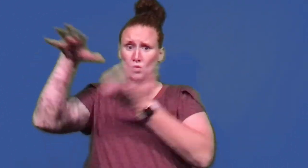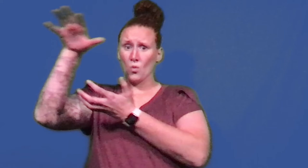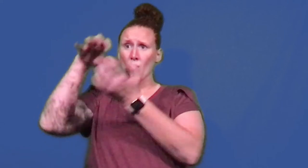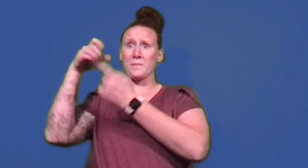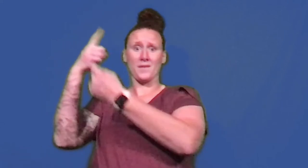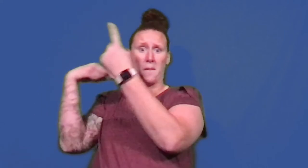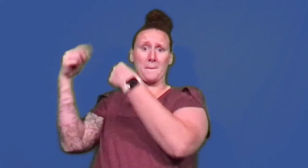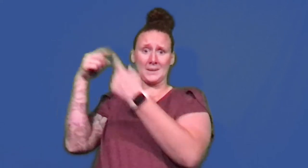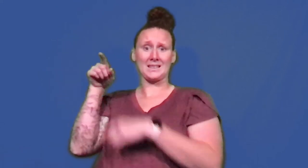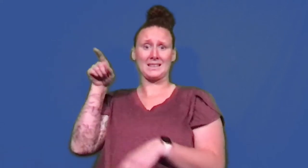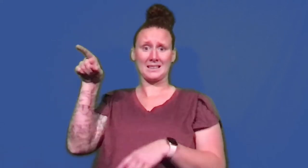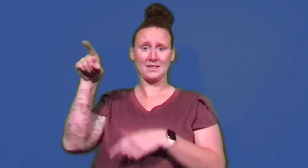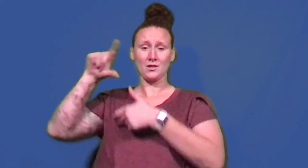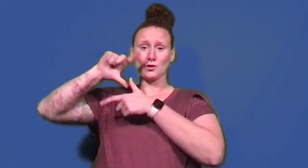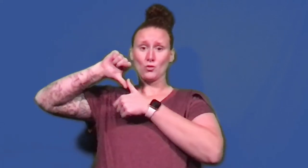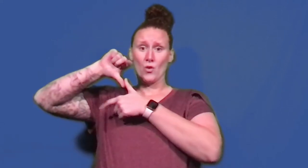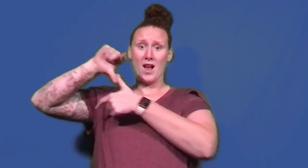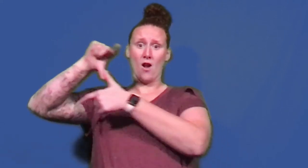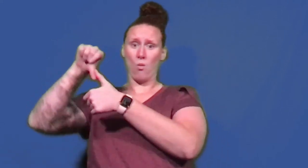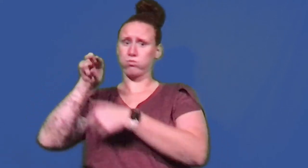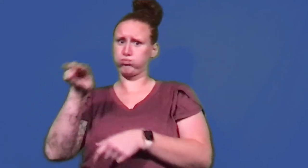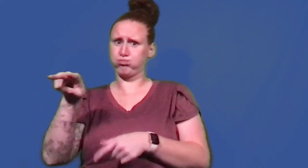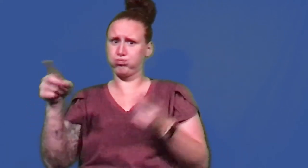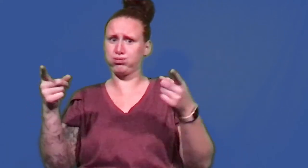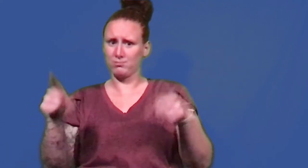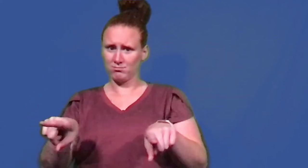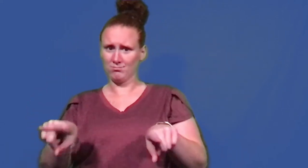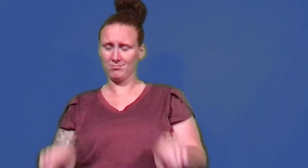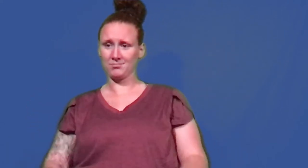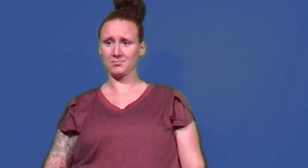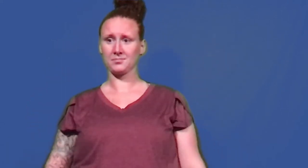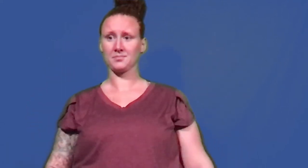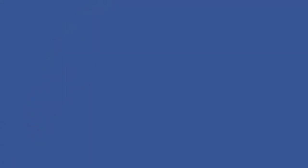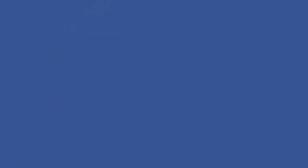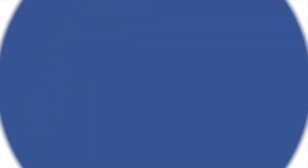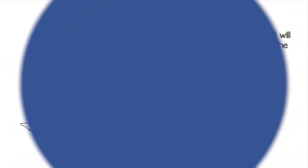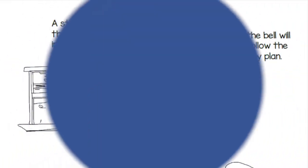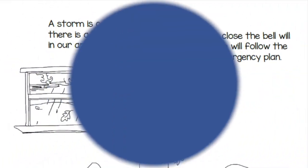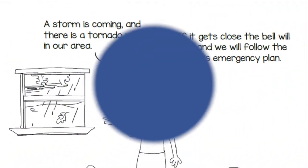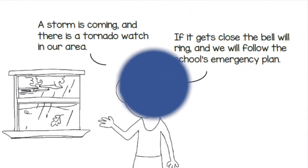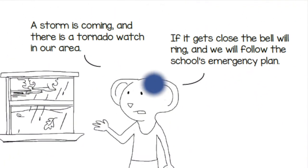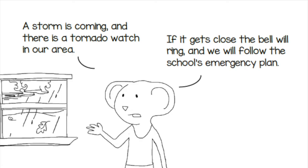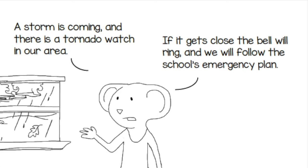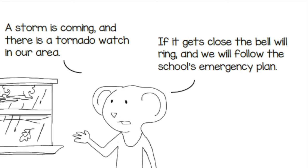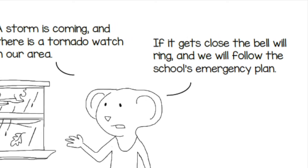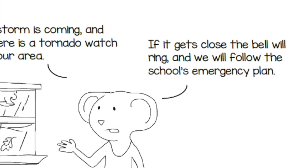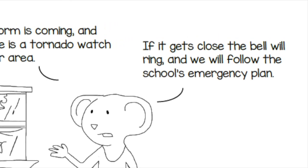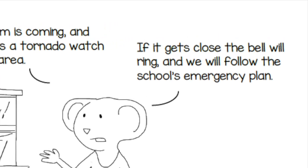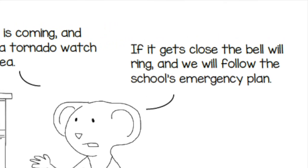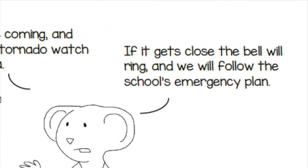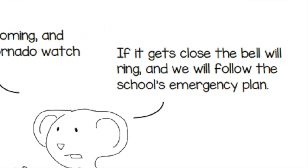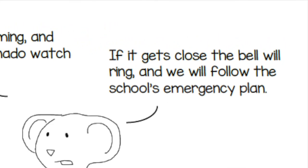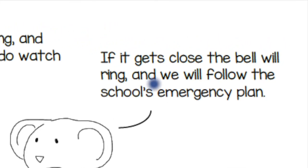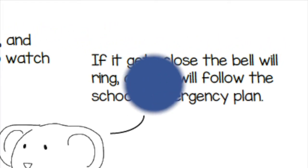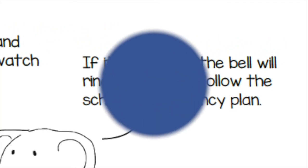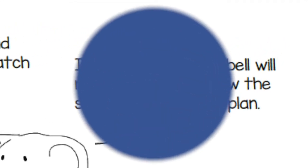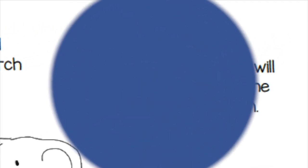A storm is coming and there is a tornado watch in our area.